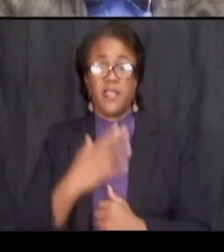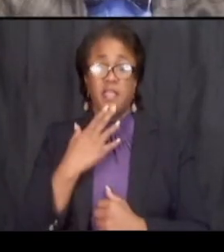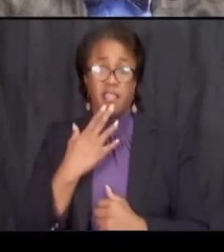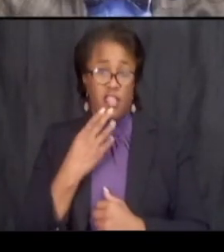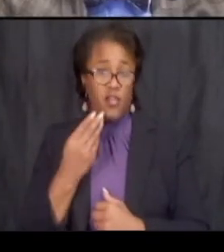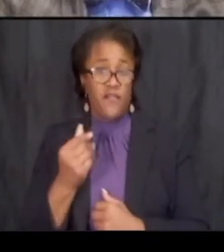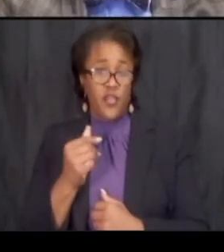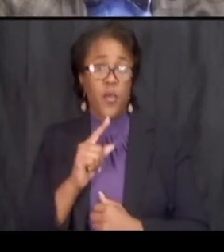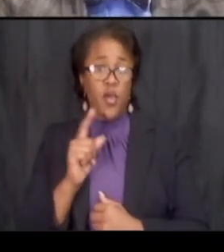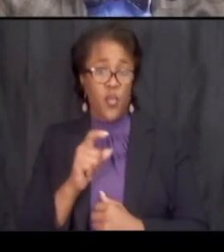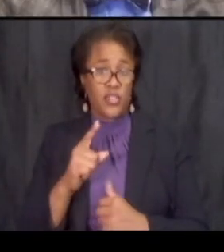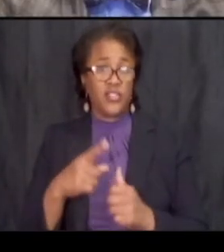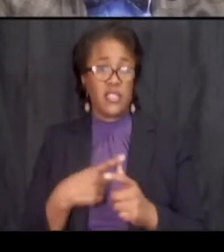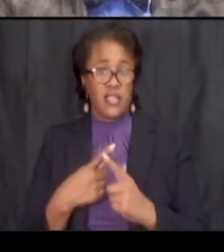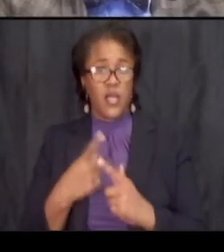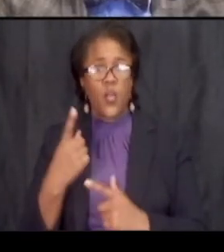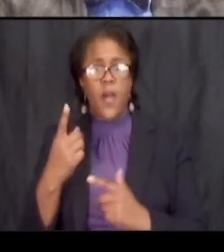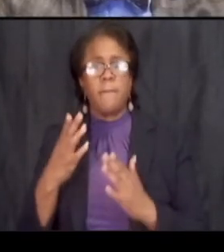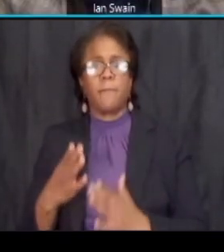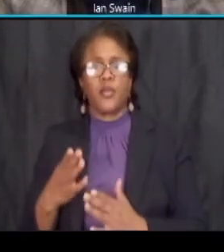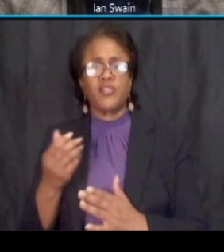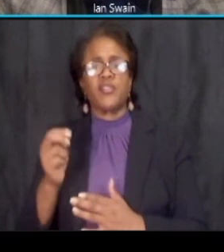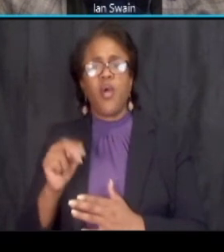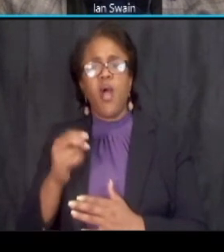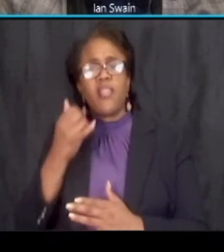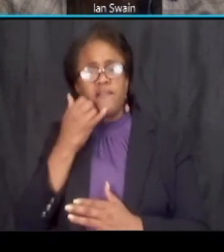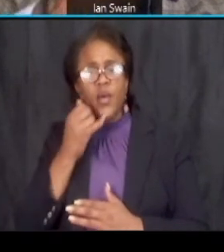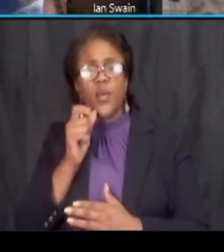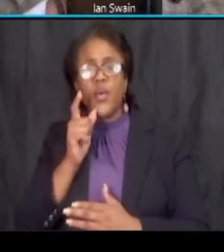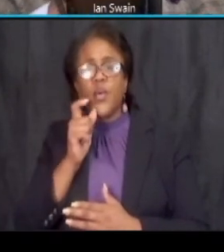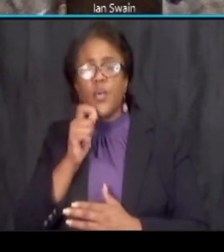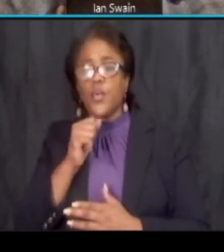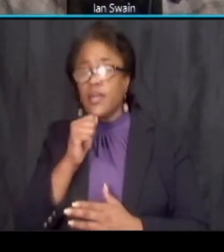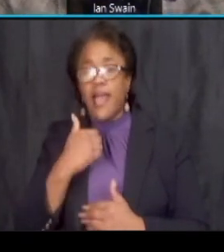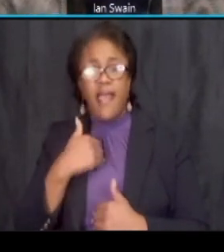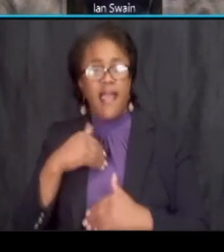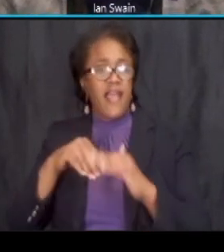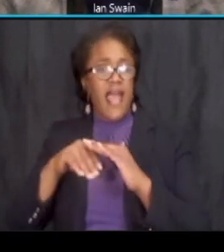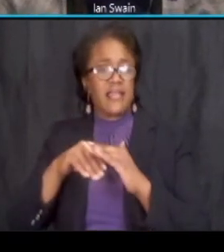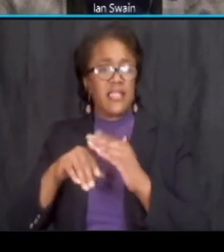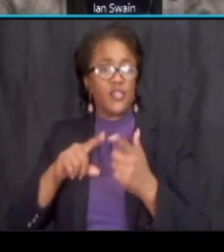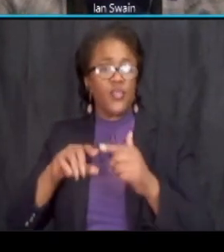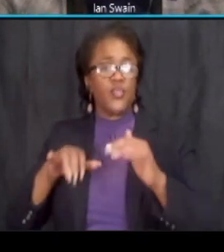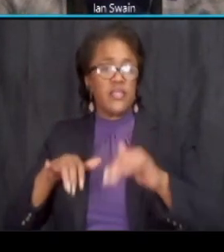and we have a person on the phone uh who doesn't have uh access to typing the questions so let me